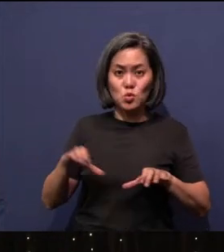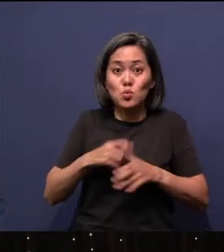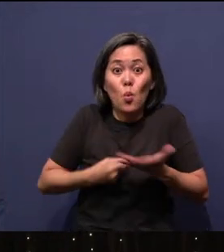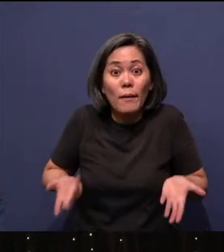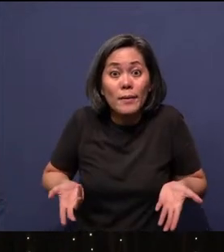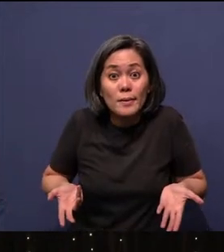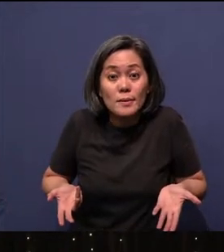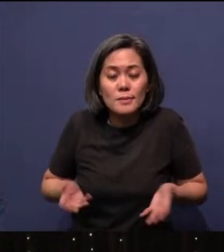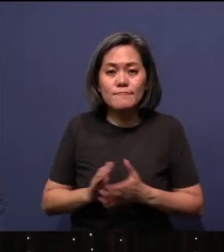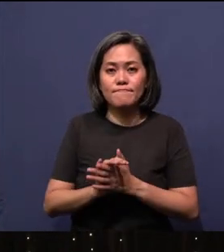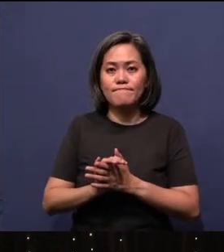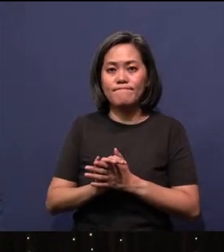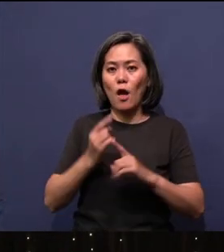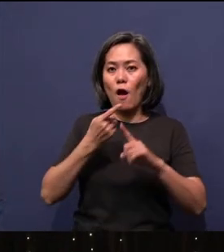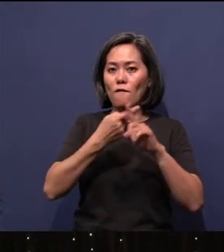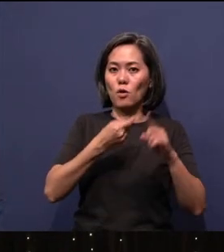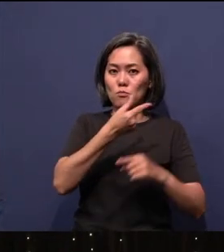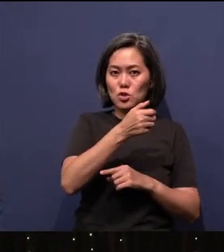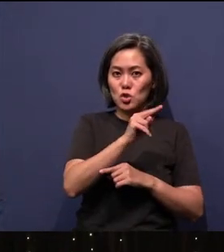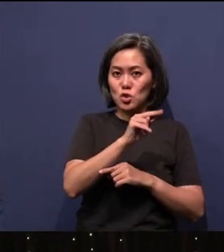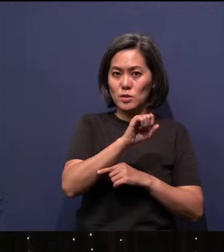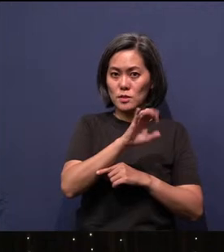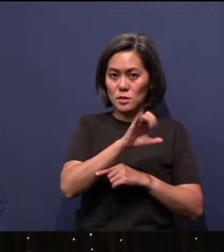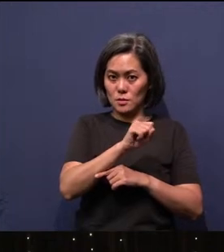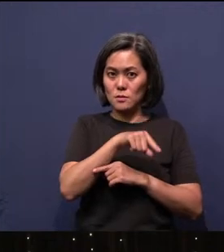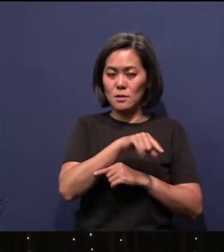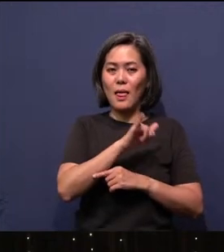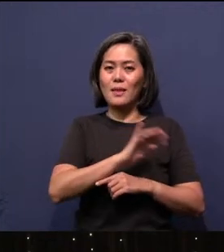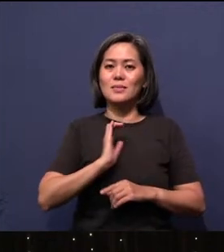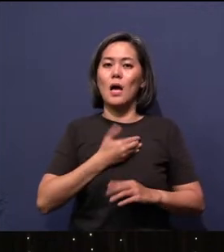So from Genesis, this is our hope that we would learn